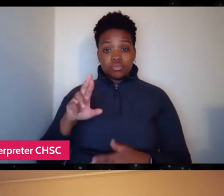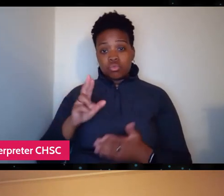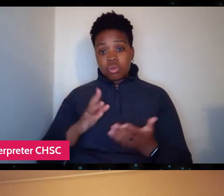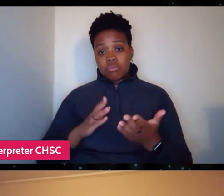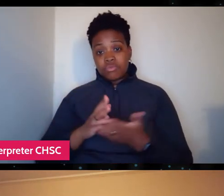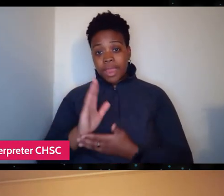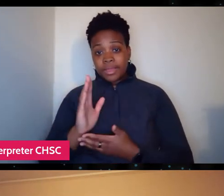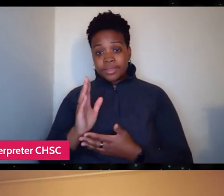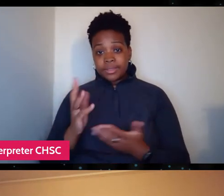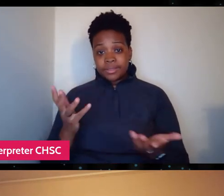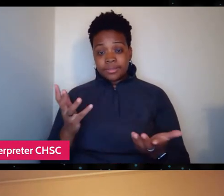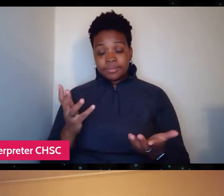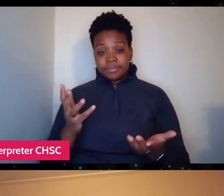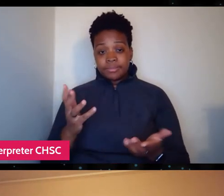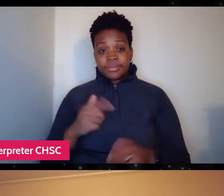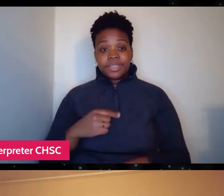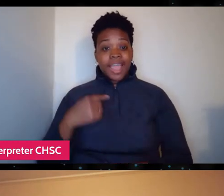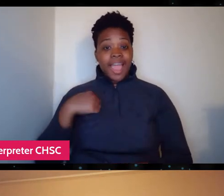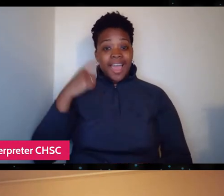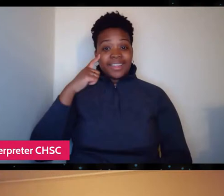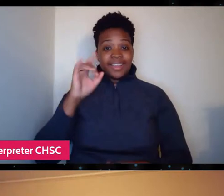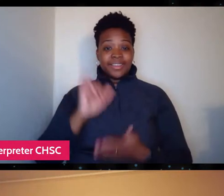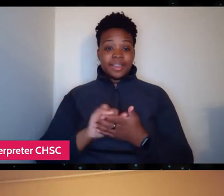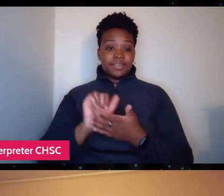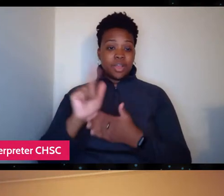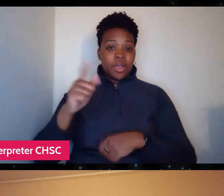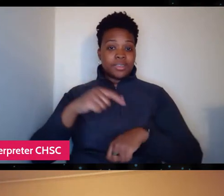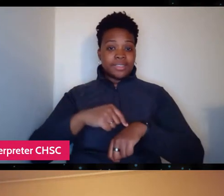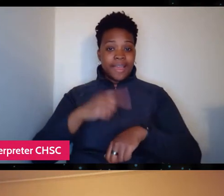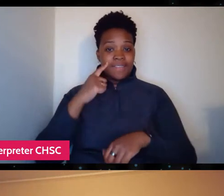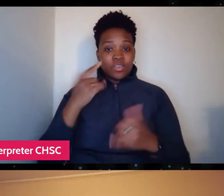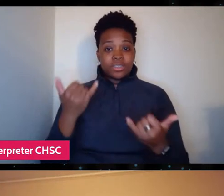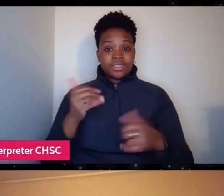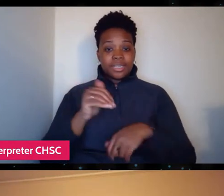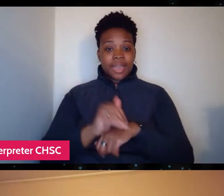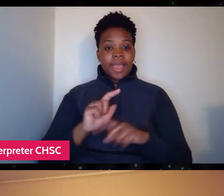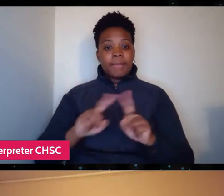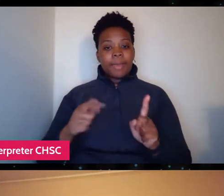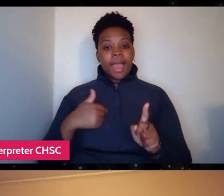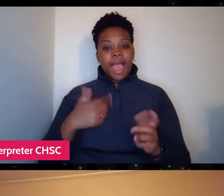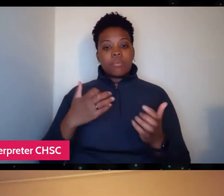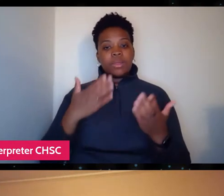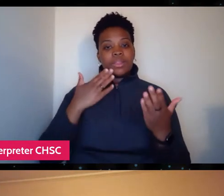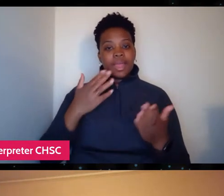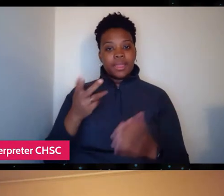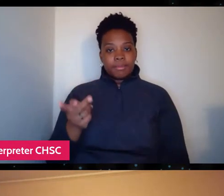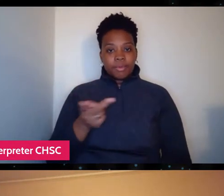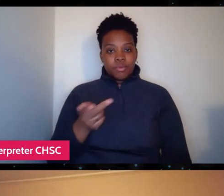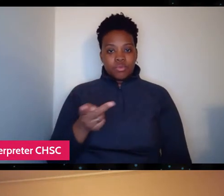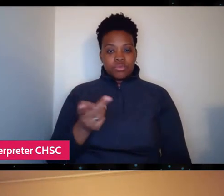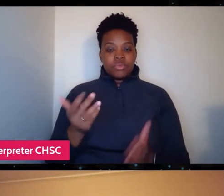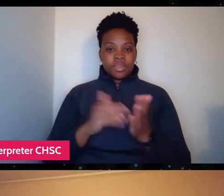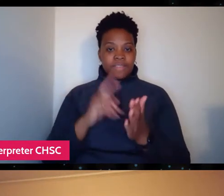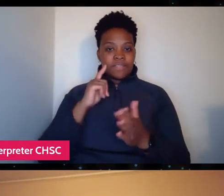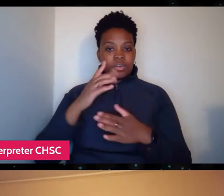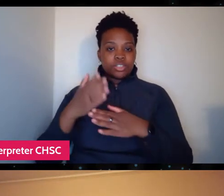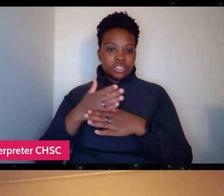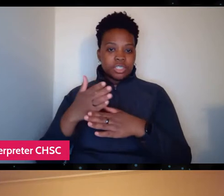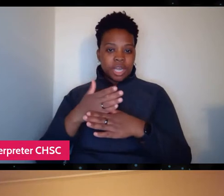Well, all right. I think that's all the time that we have for tonight but I just wanna thank you both again for sharing the film with us,